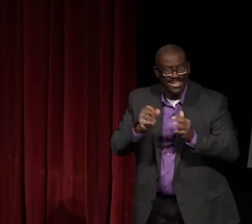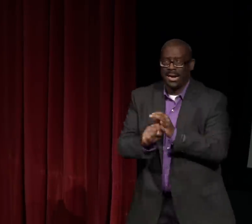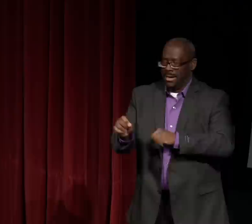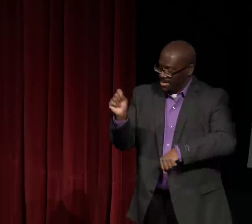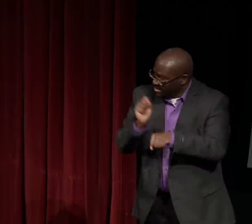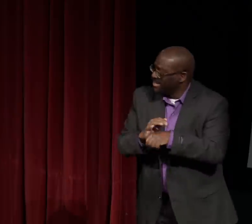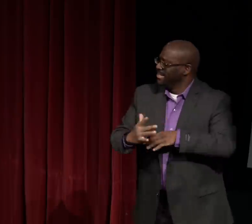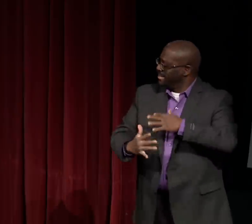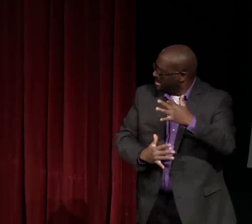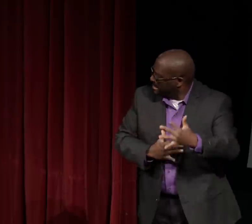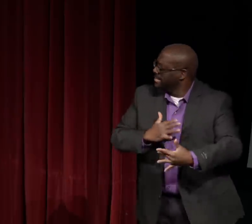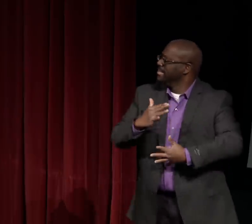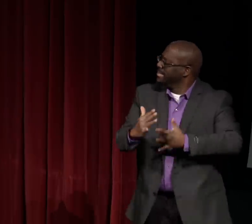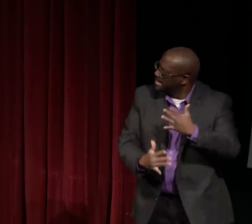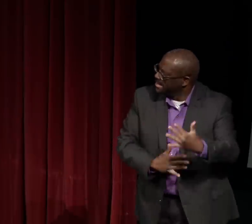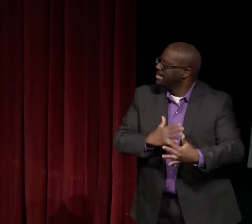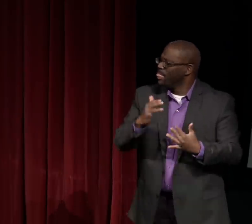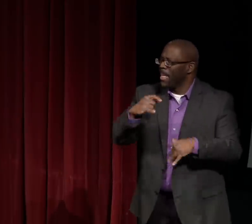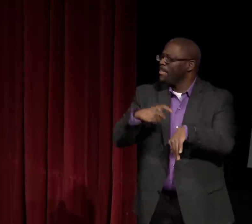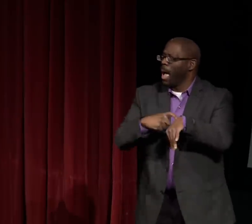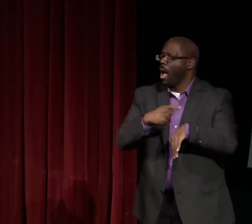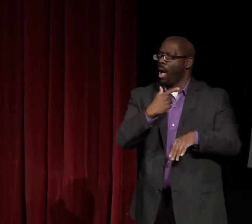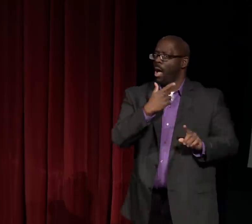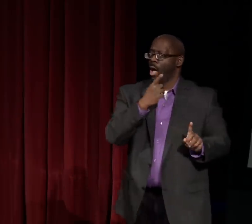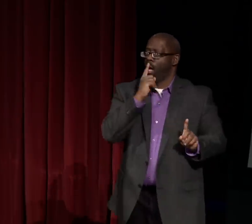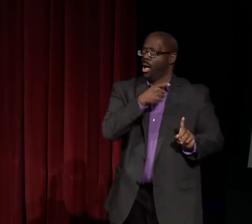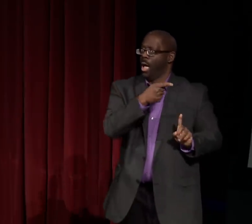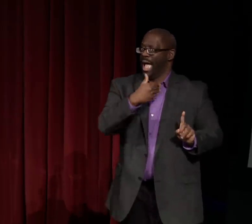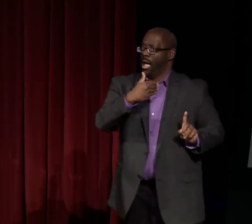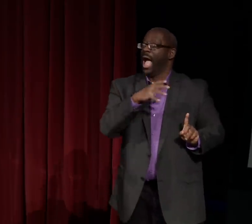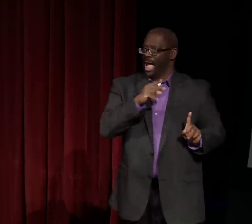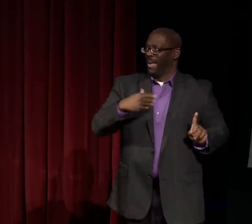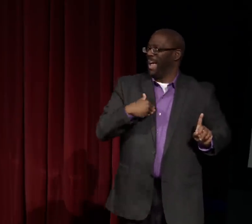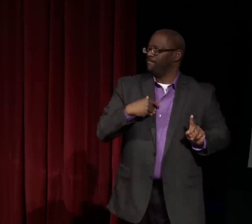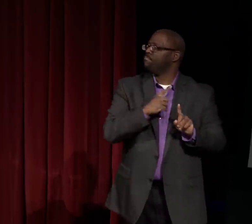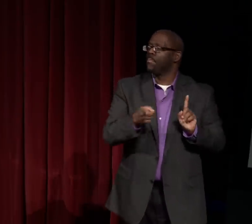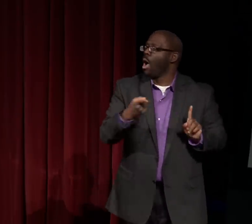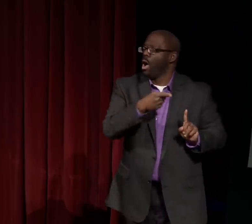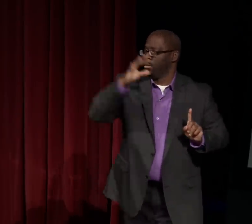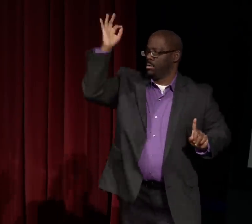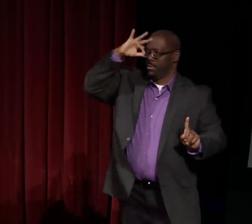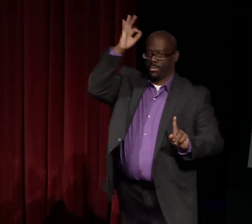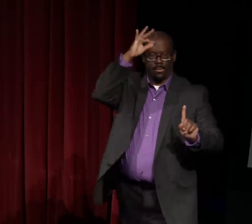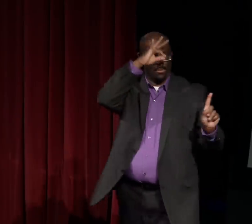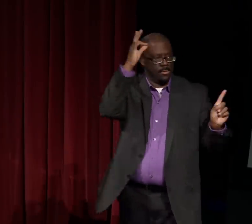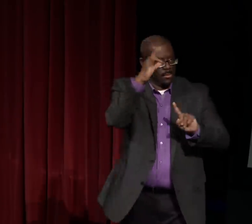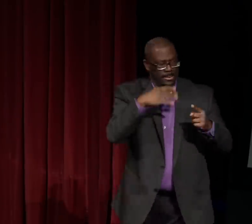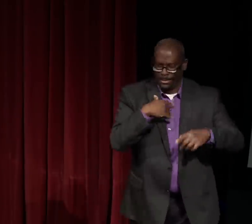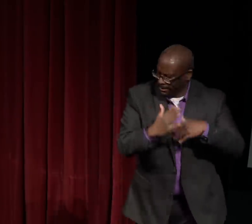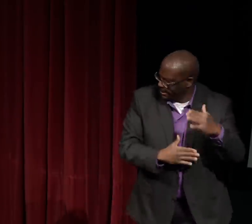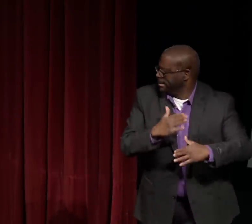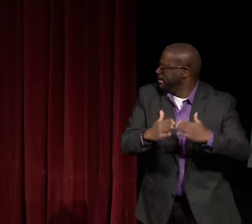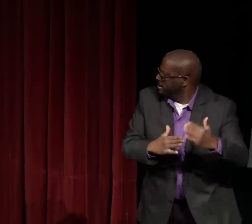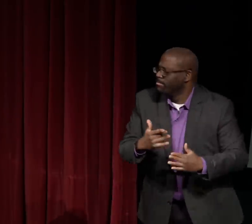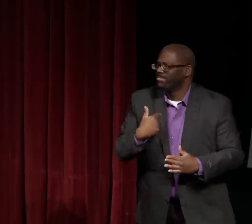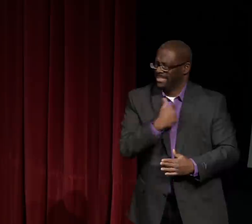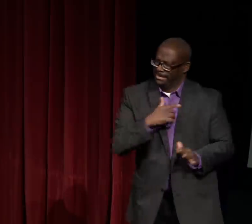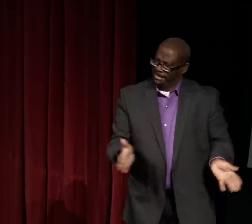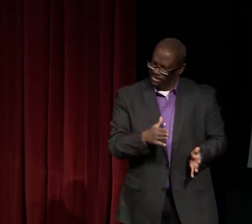And we did witness her experience pain and suffering through that. Actually before that, apparently she was sick